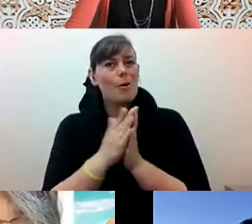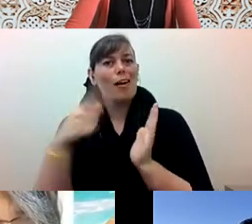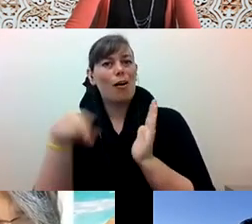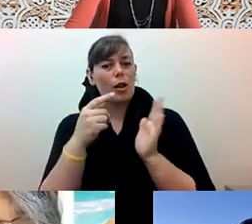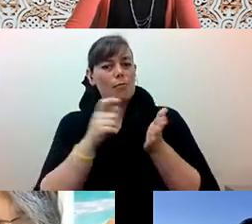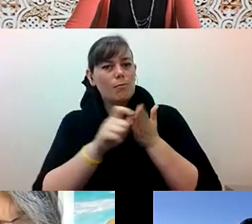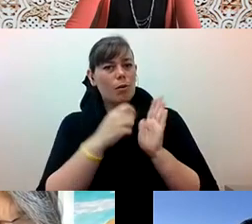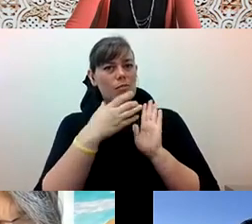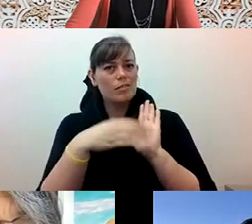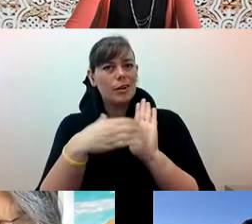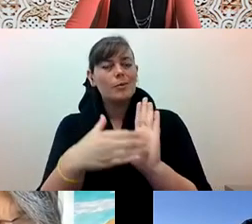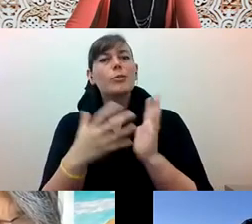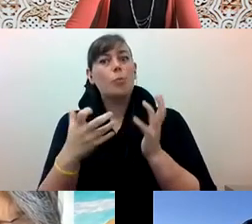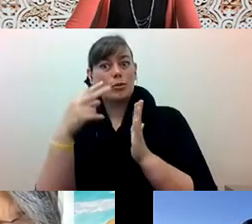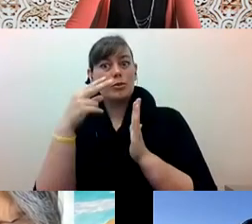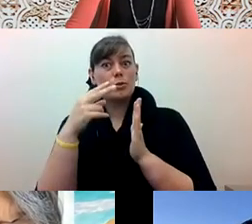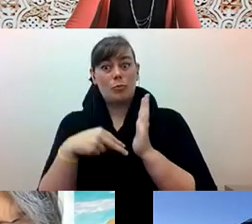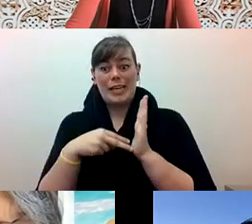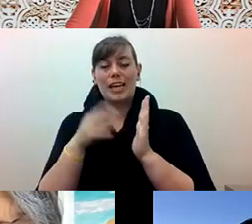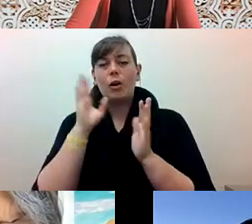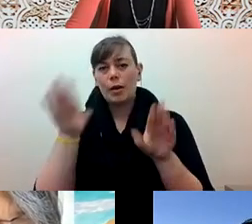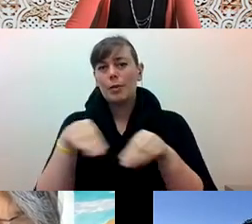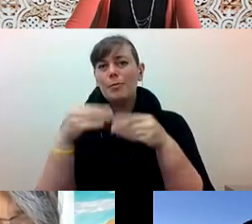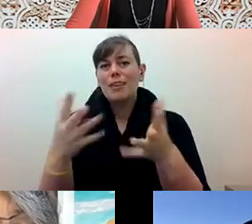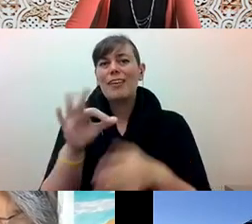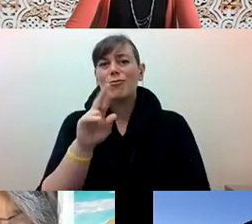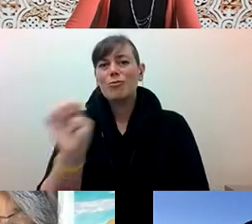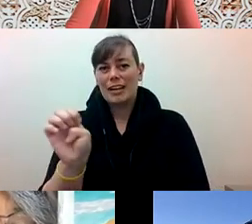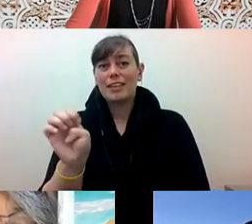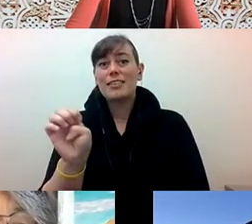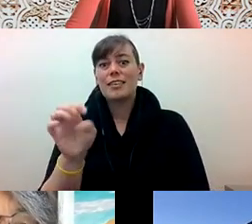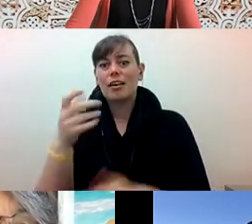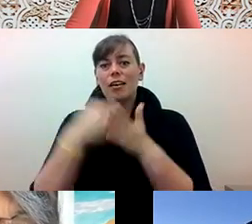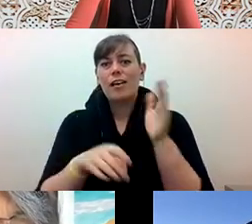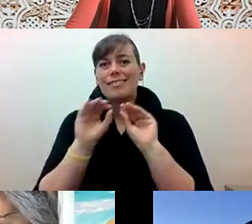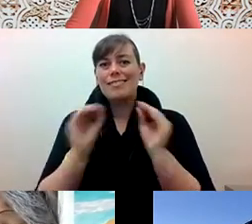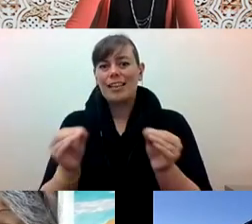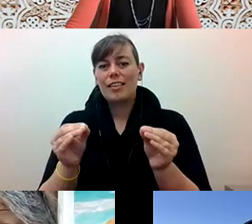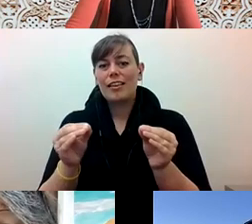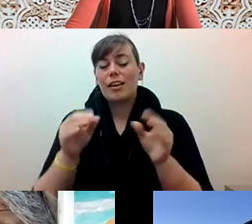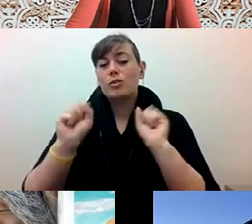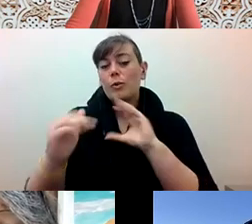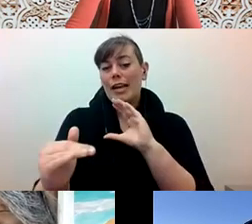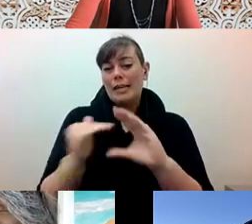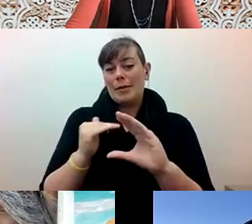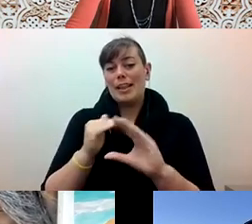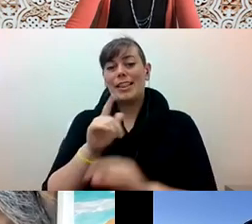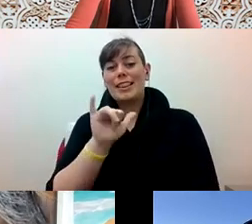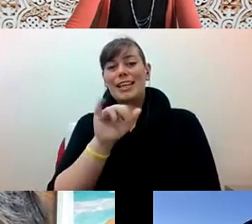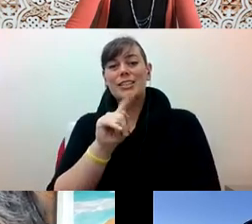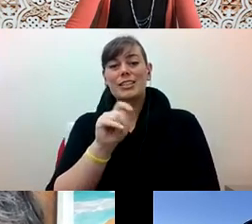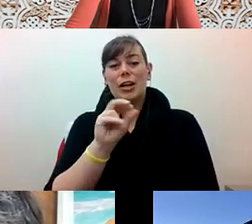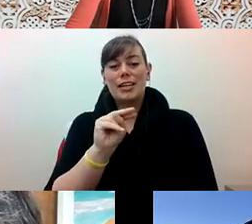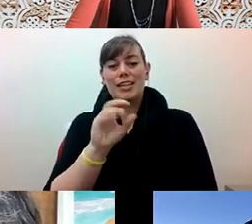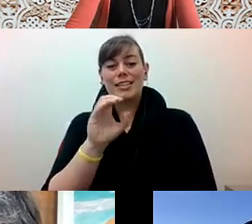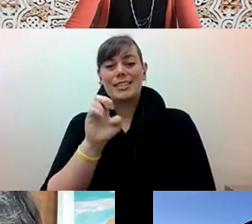Kyle Livie (he/him/his): American Activism book, we will give it to you for free. So you can send an email to Lytton Center at Ohlone.edu this Information is in the chat.